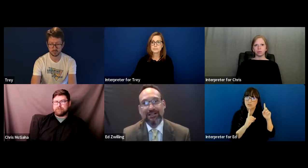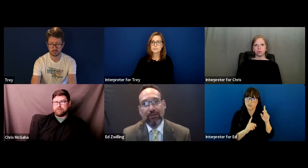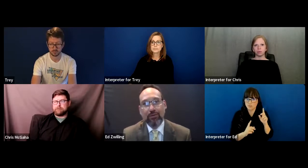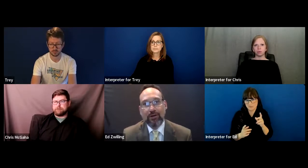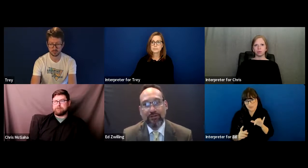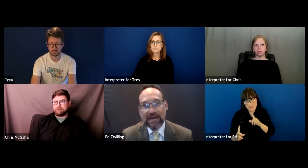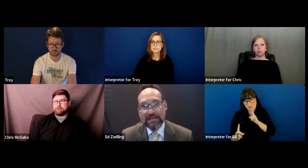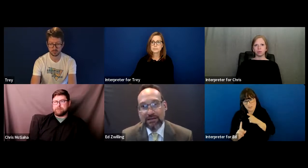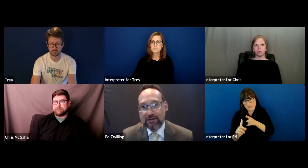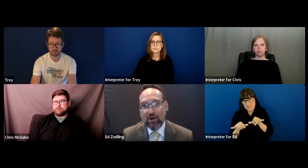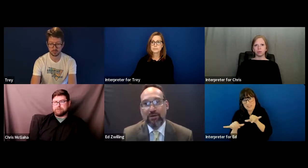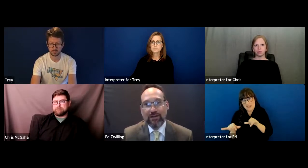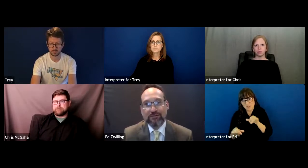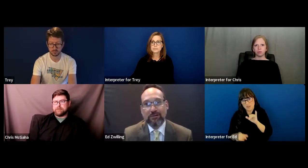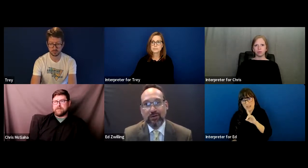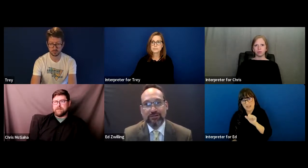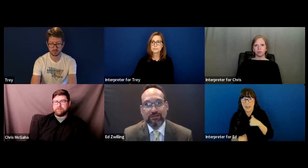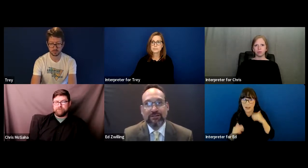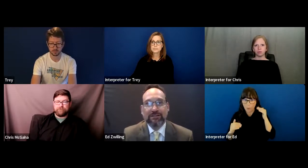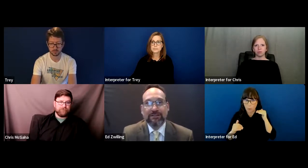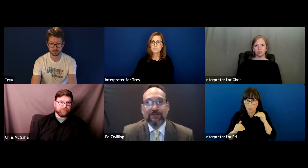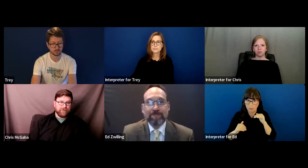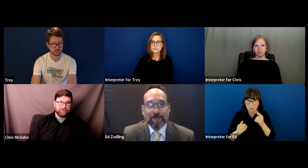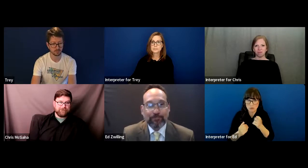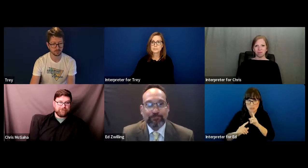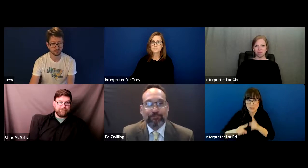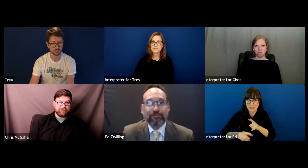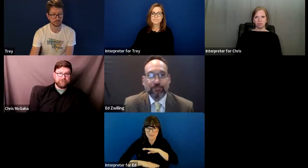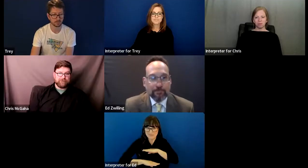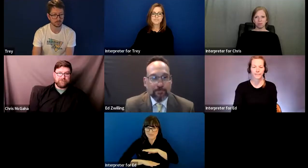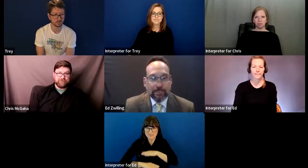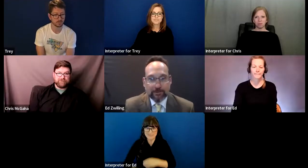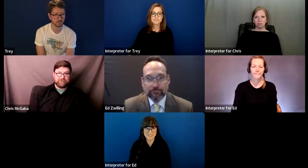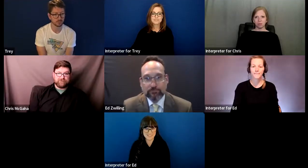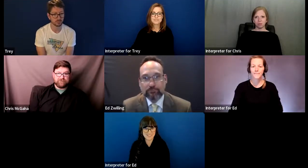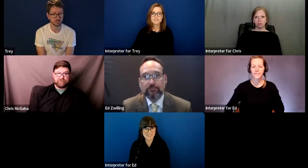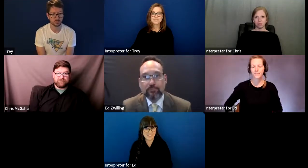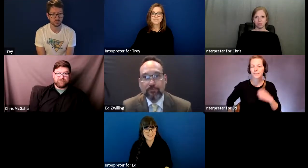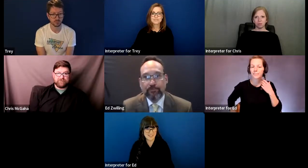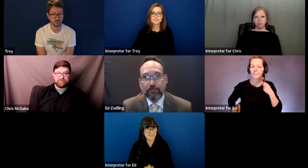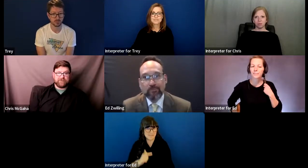standard of the IDEA. I hope I've answered the question.